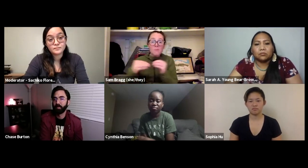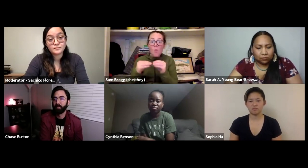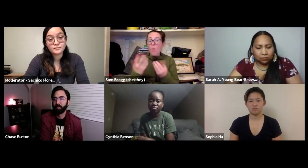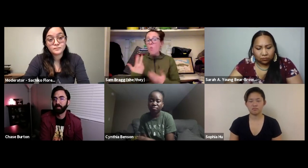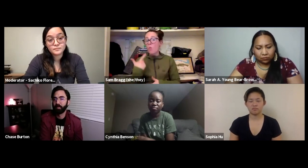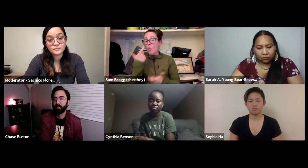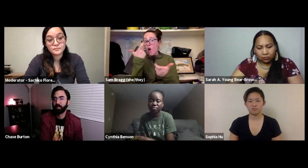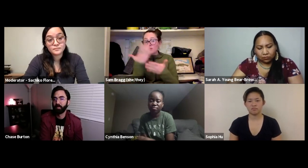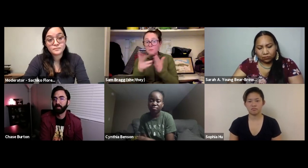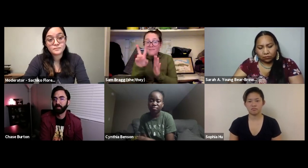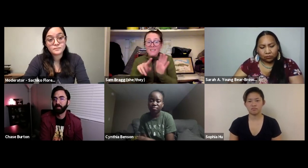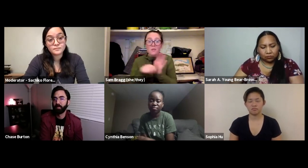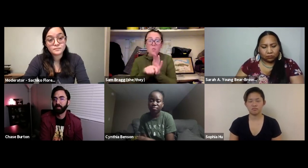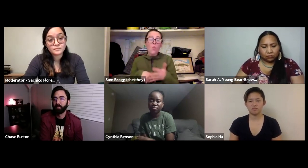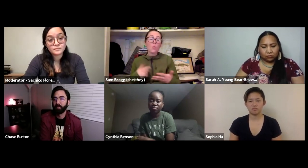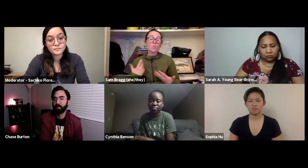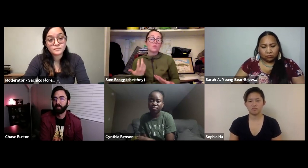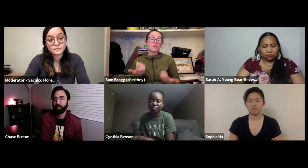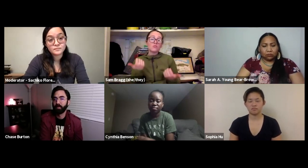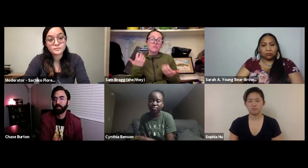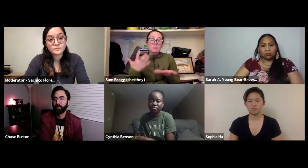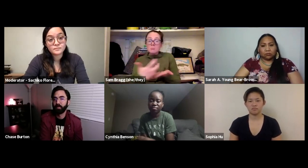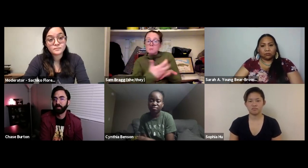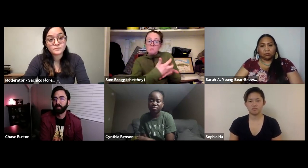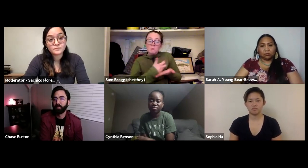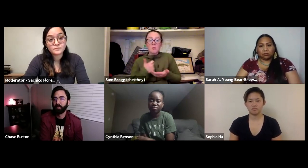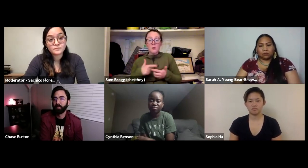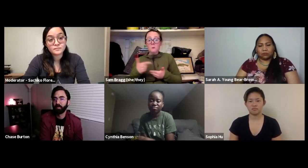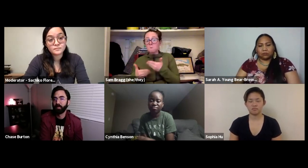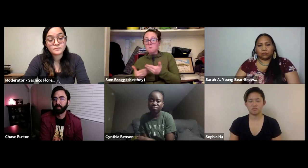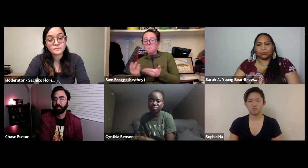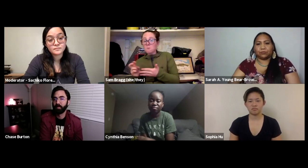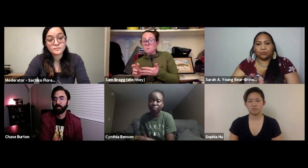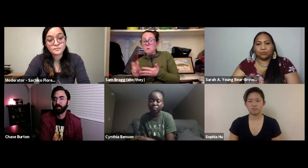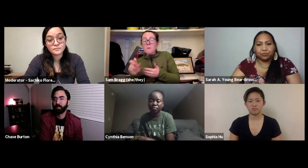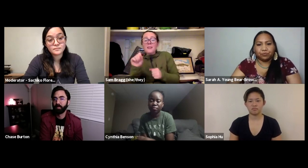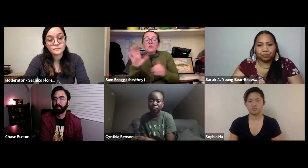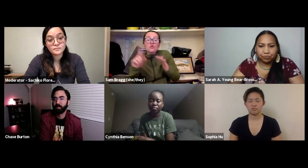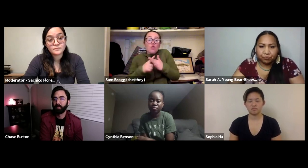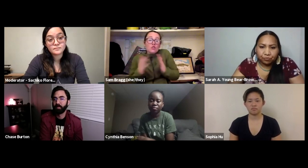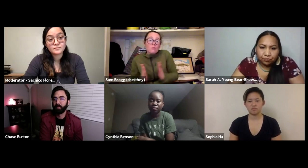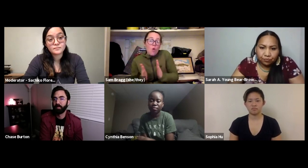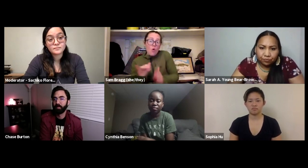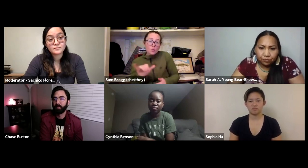some classes, read more, maybe watch some videos and really try to gather that information